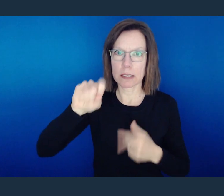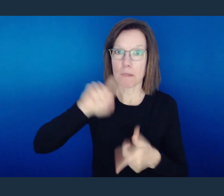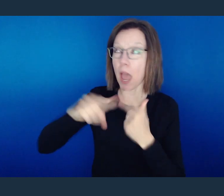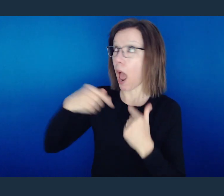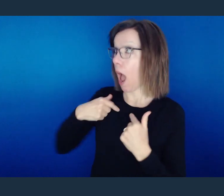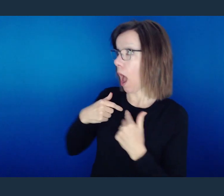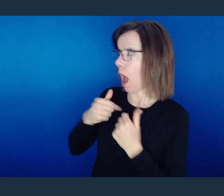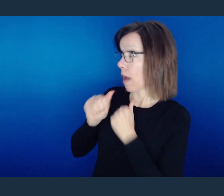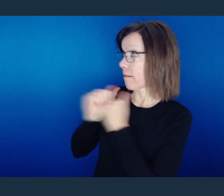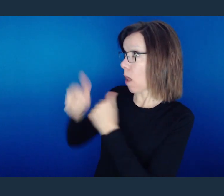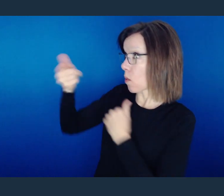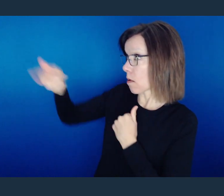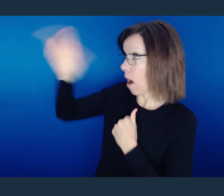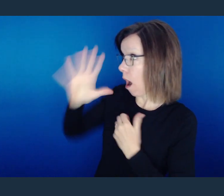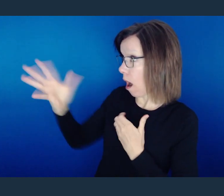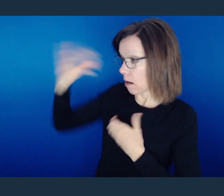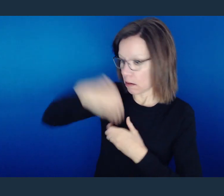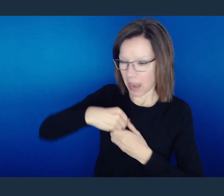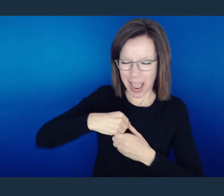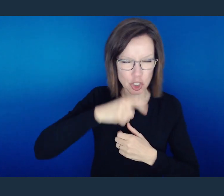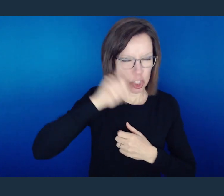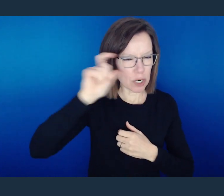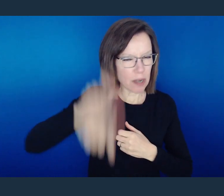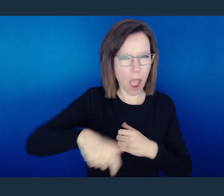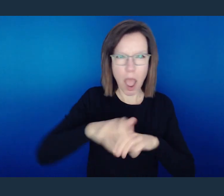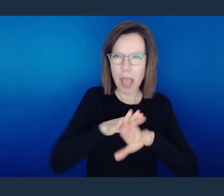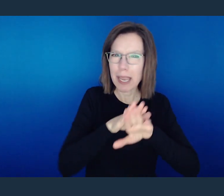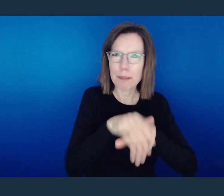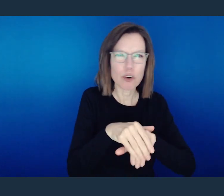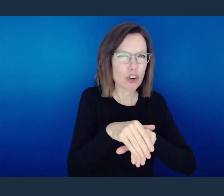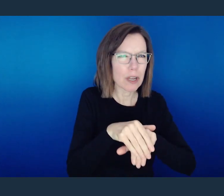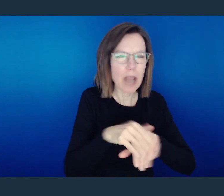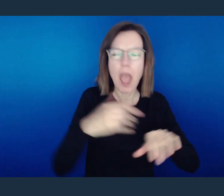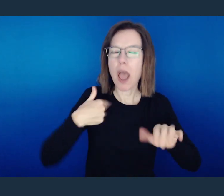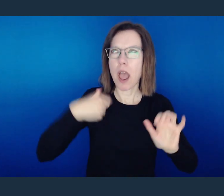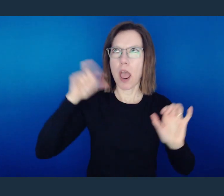bear the image of God, we are called not to be hypocritical, and we should reverence the